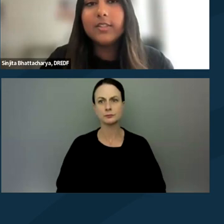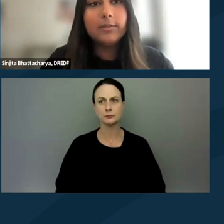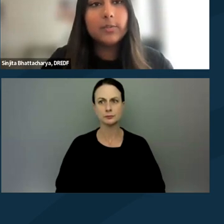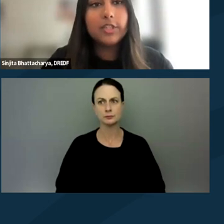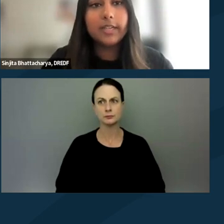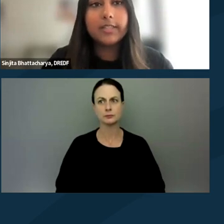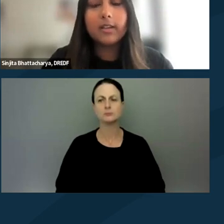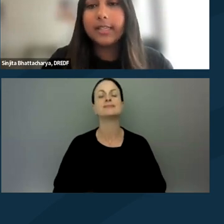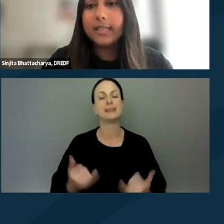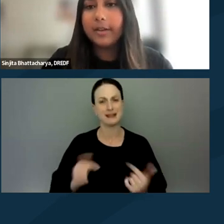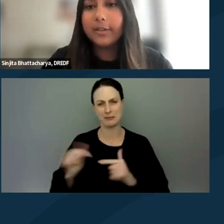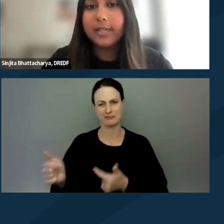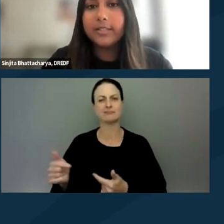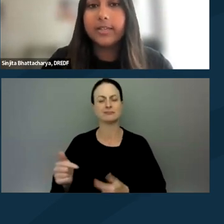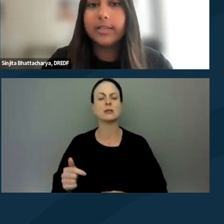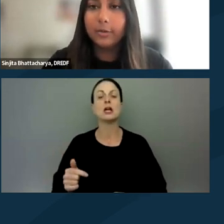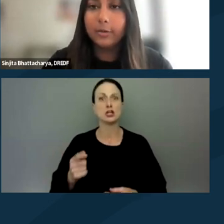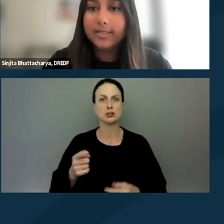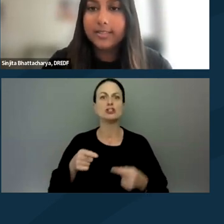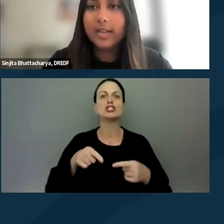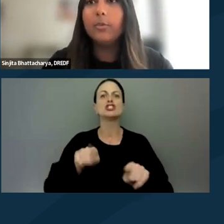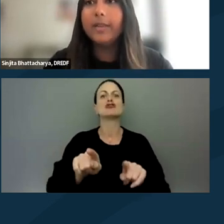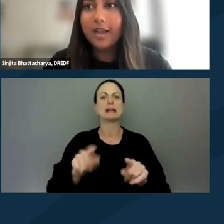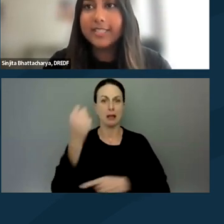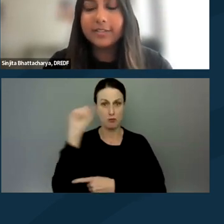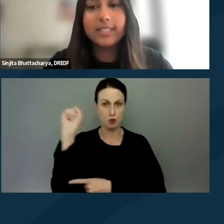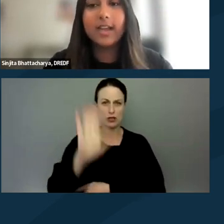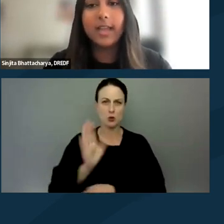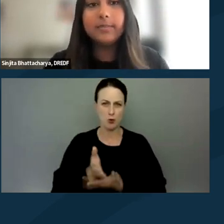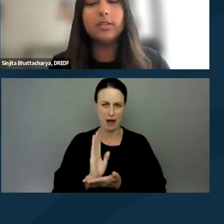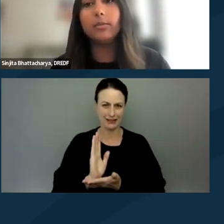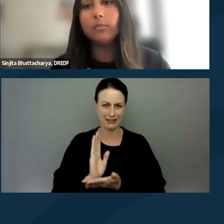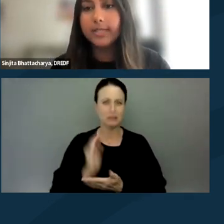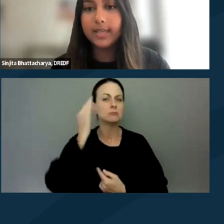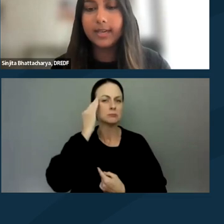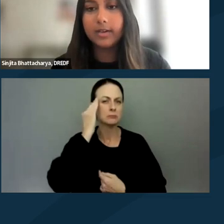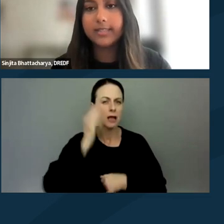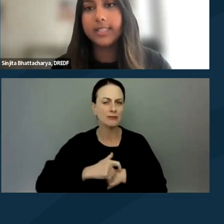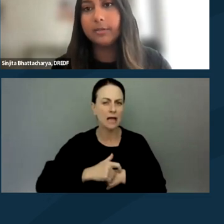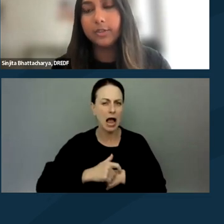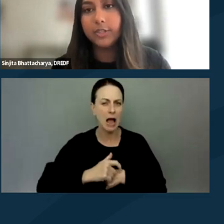So now we'll switch gears to talking about your rights during a protest. I will be cognizant of the time, so we'll be sending out an accessible version